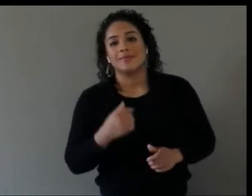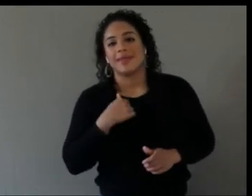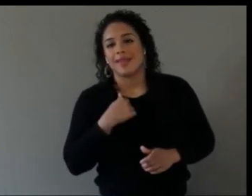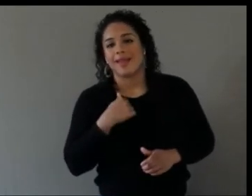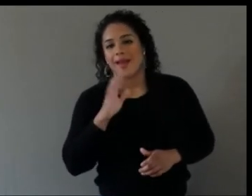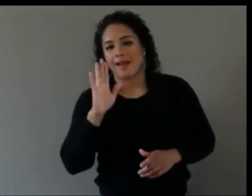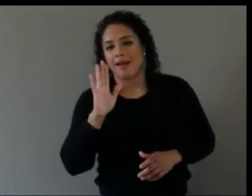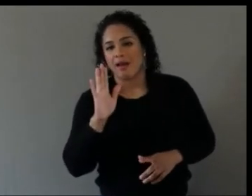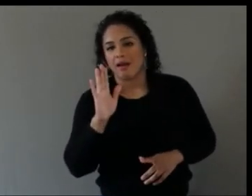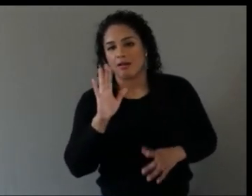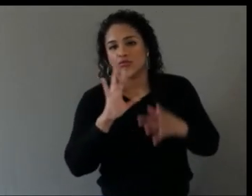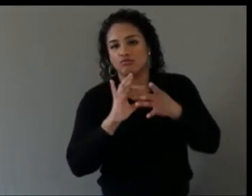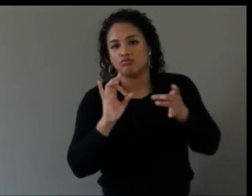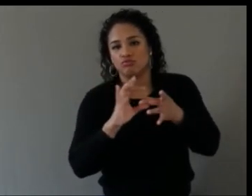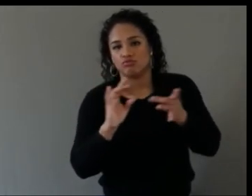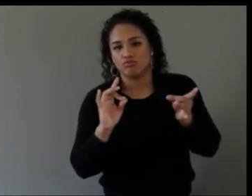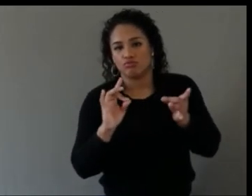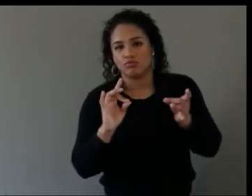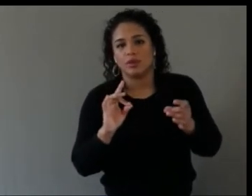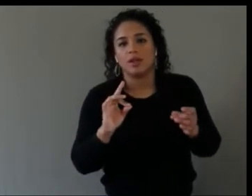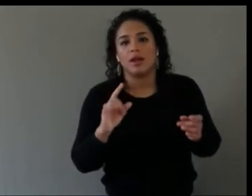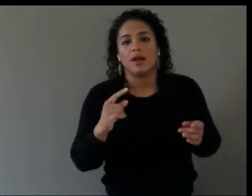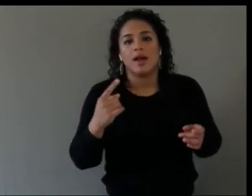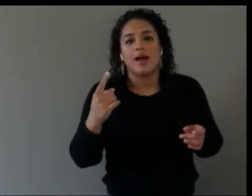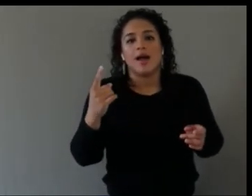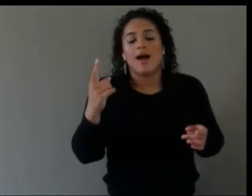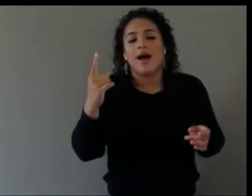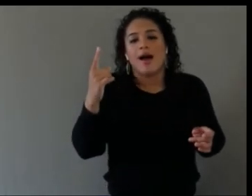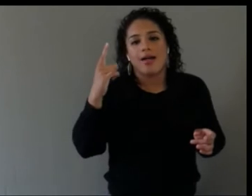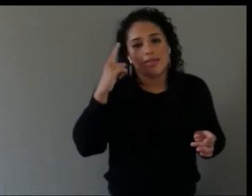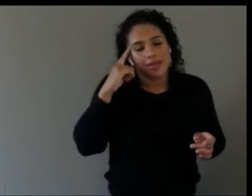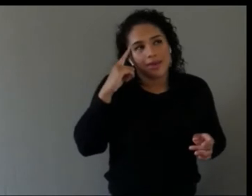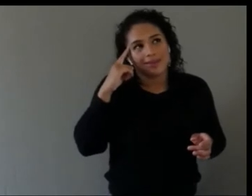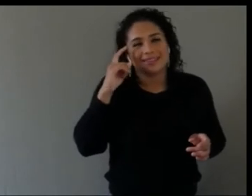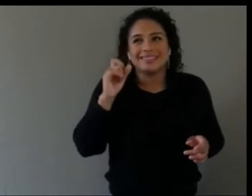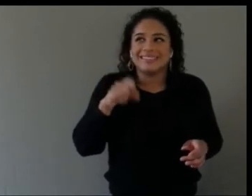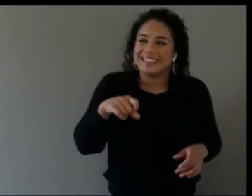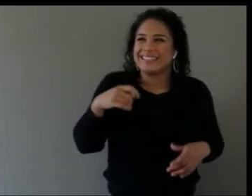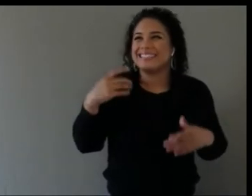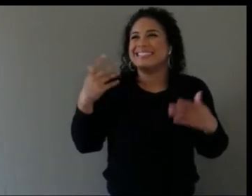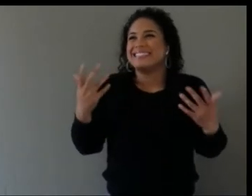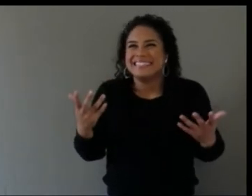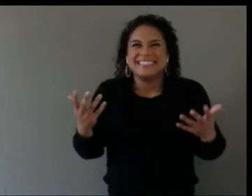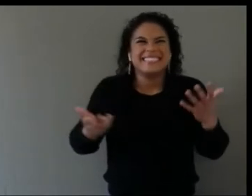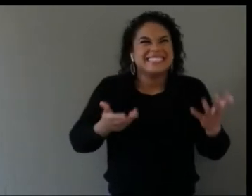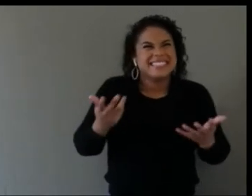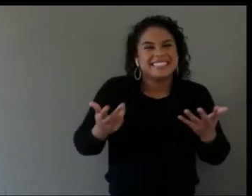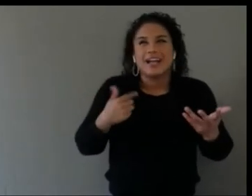I think that, yeah, I think -- I’m just -- I was just sort of responding to Jesse